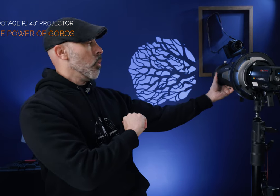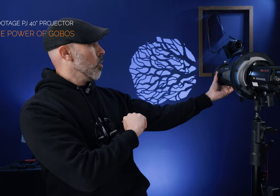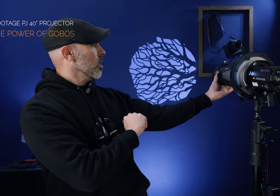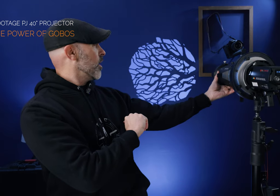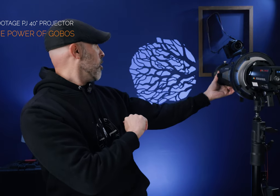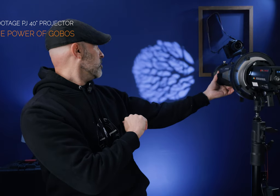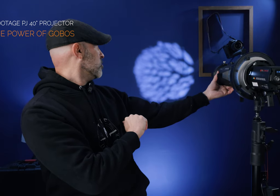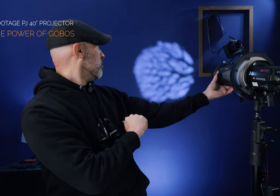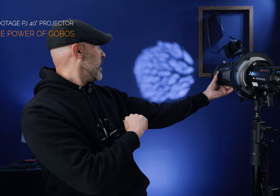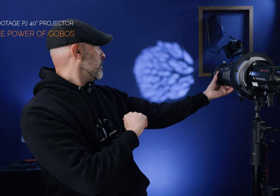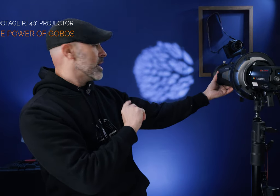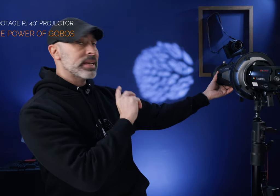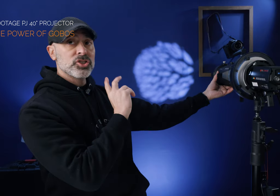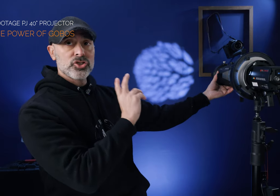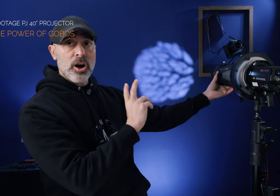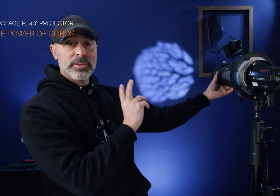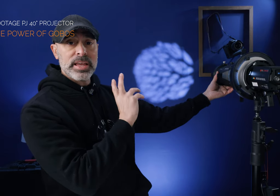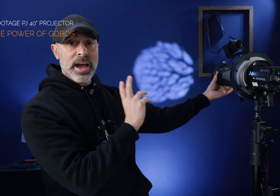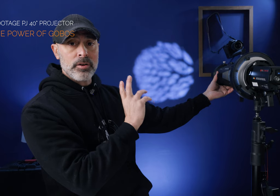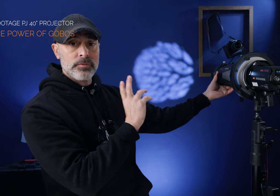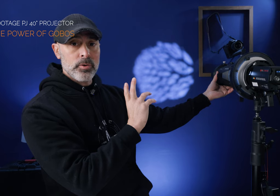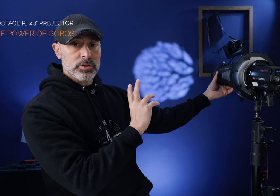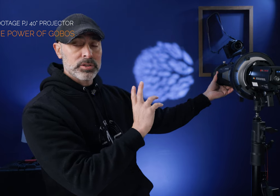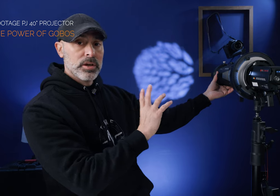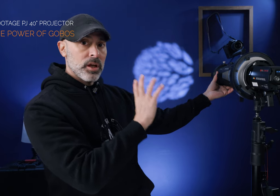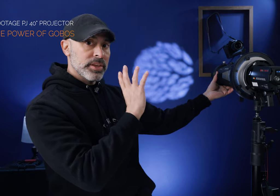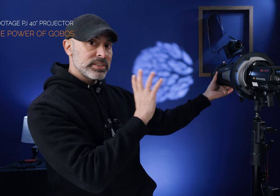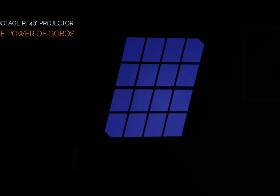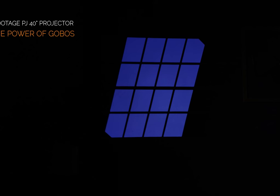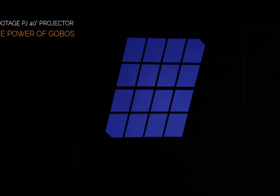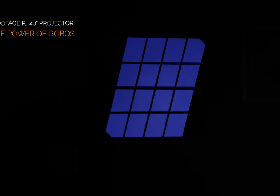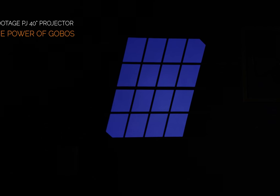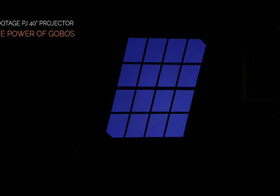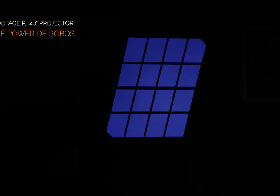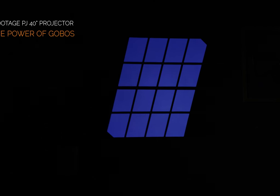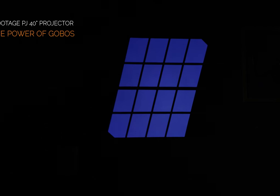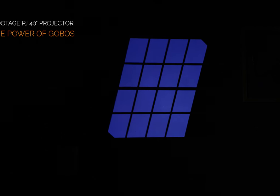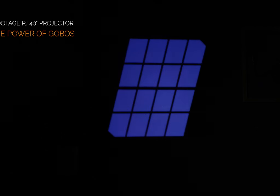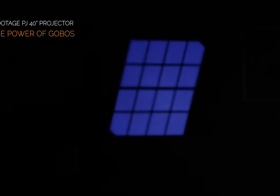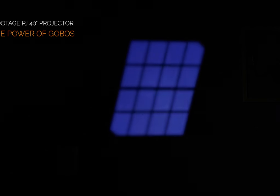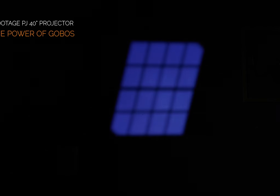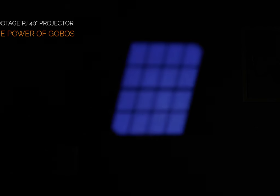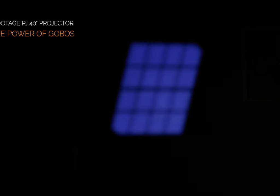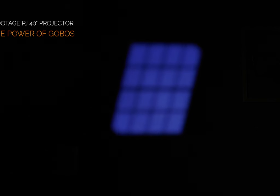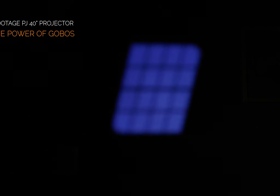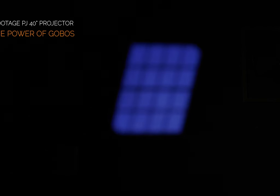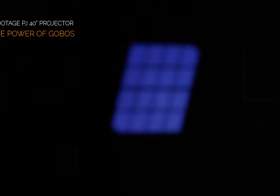or if I want to I can make it soft and out of focus this gives you an unbelievable freedom of